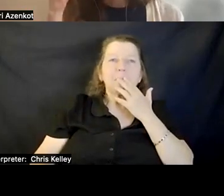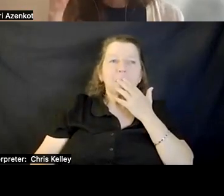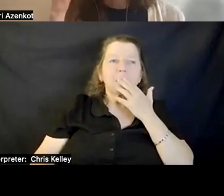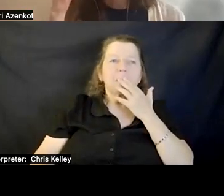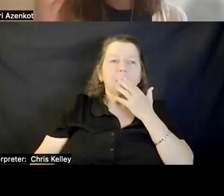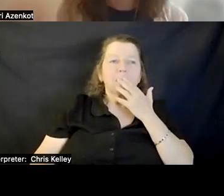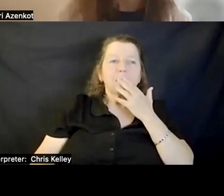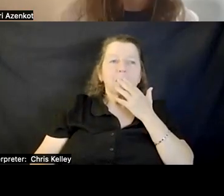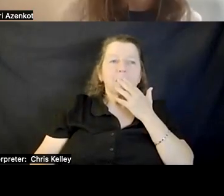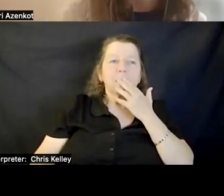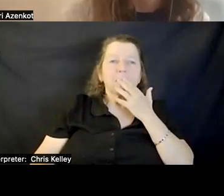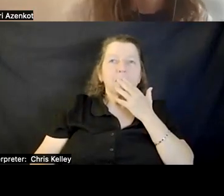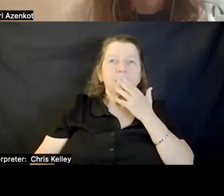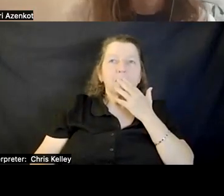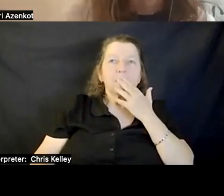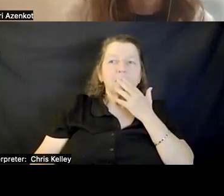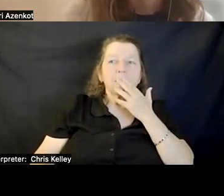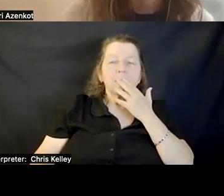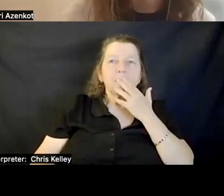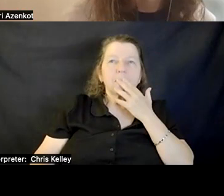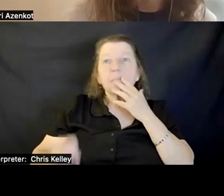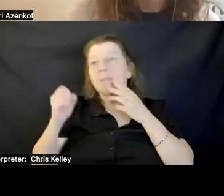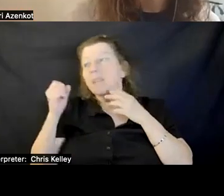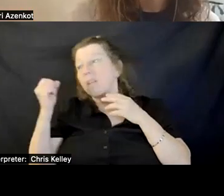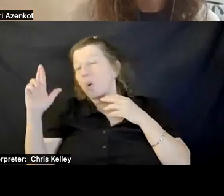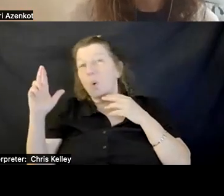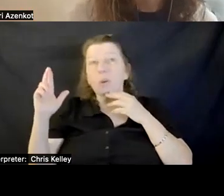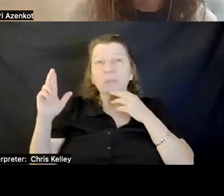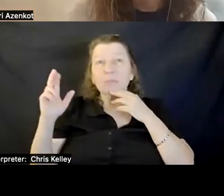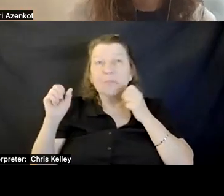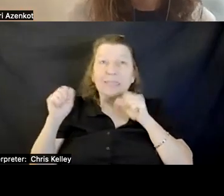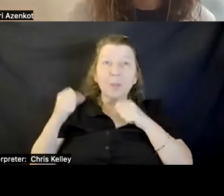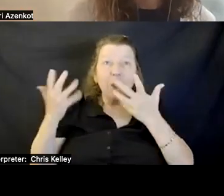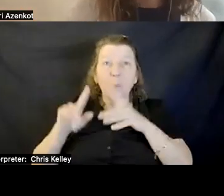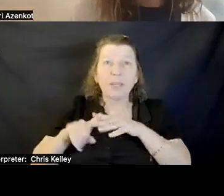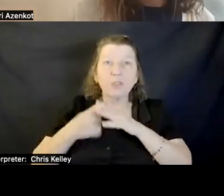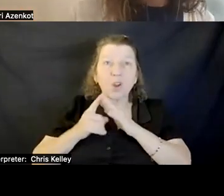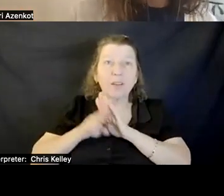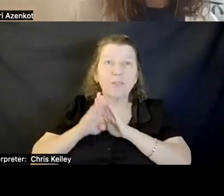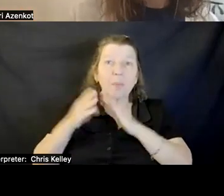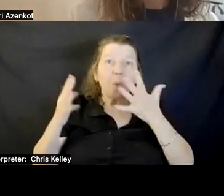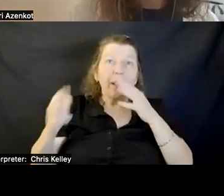Or it could be started. Maybe there is access already.